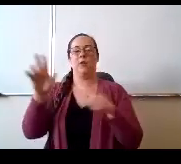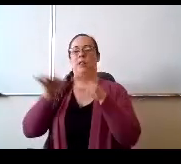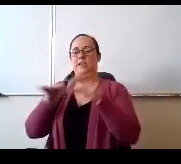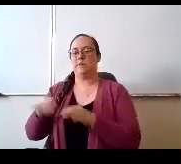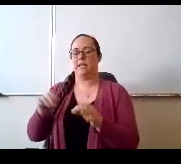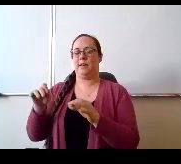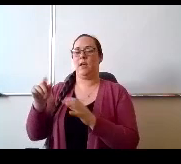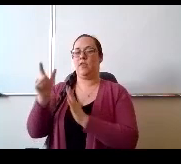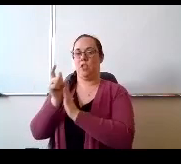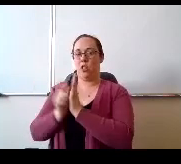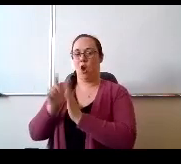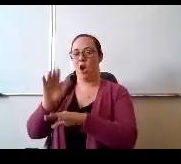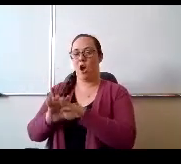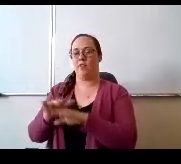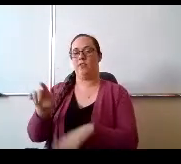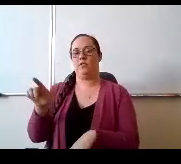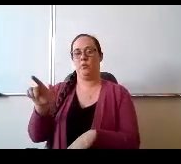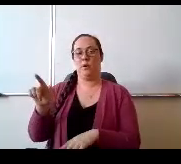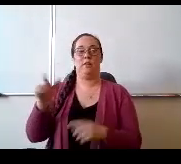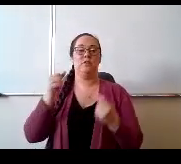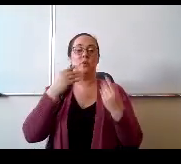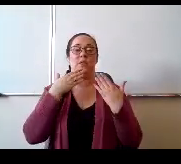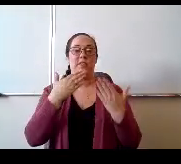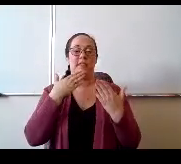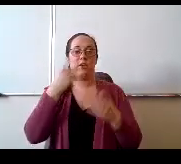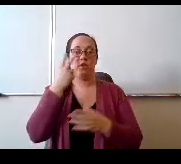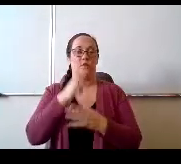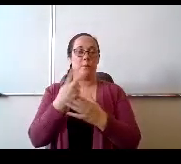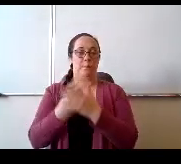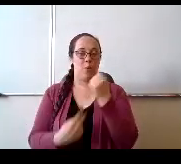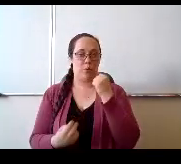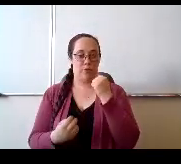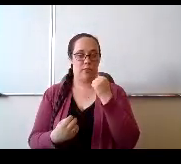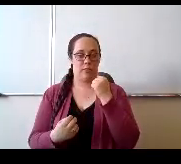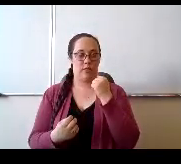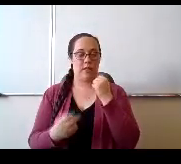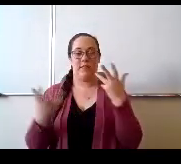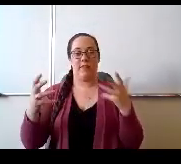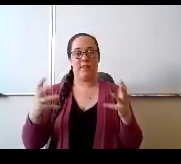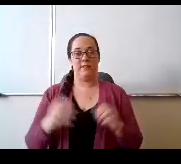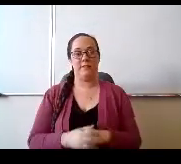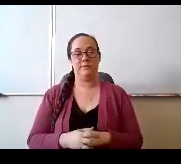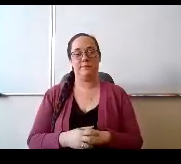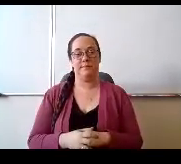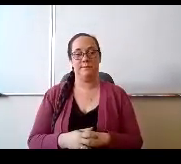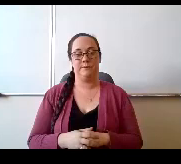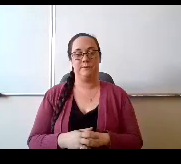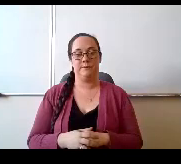So congratulations and thank you to both of them. That's all I have, Mr. Reynolds, thank you. Thank you,